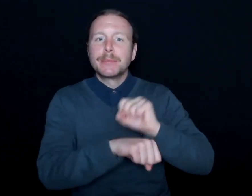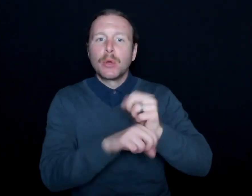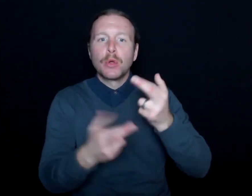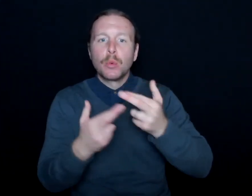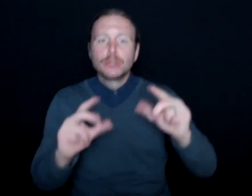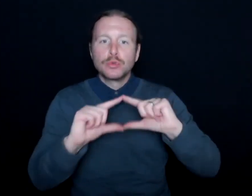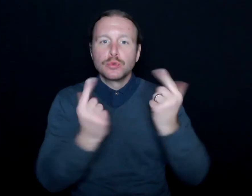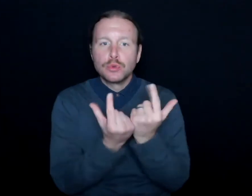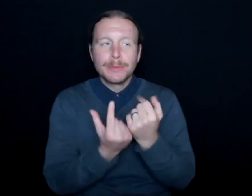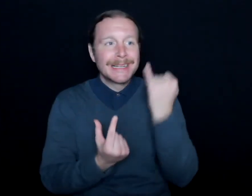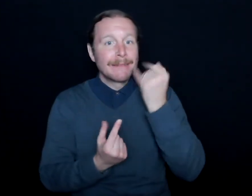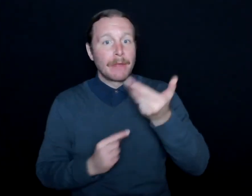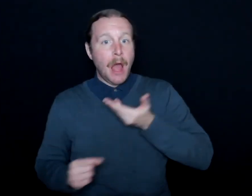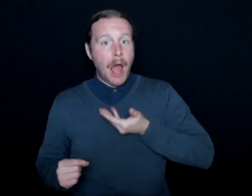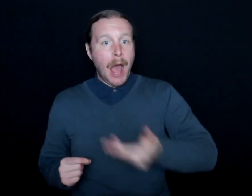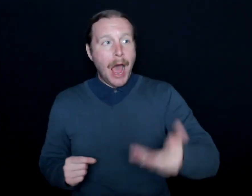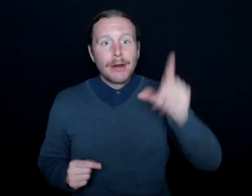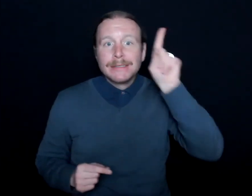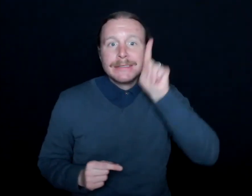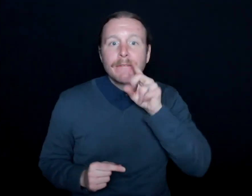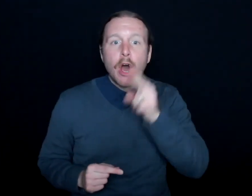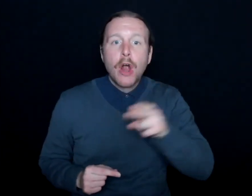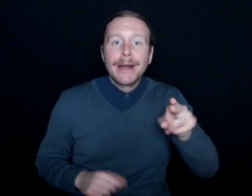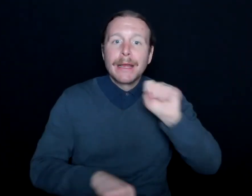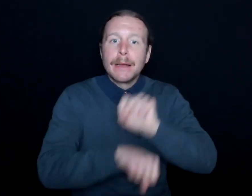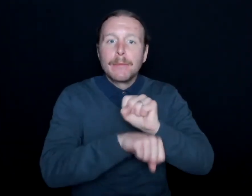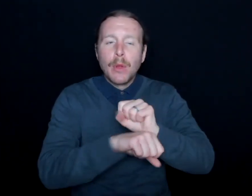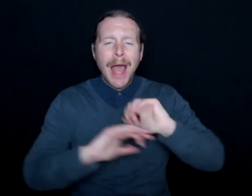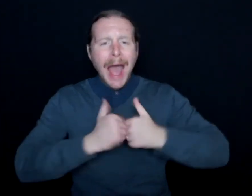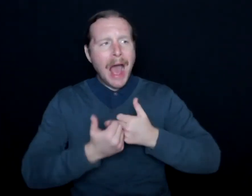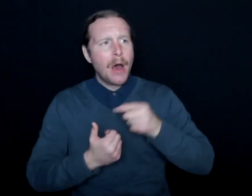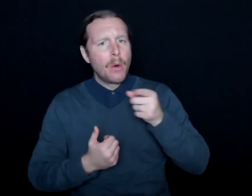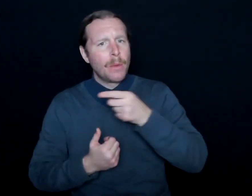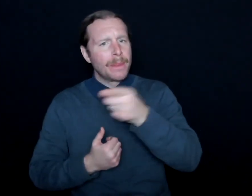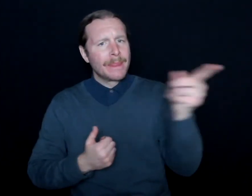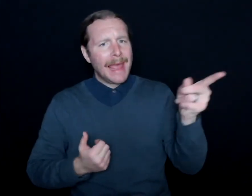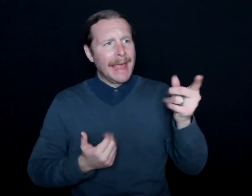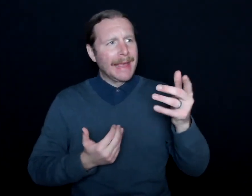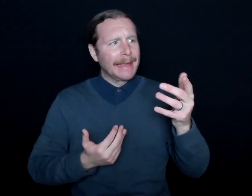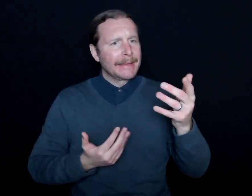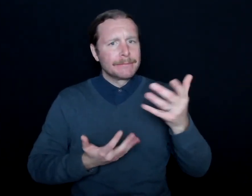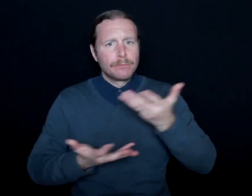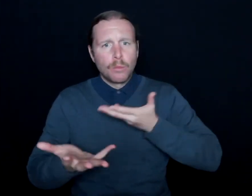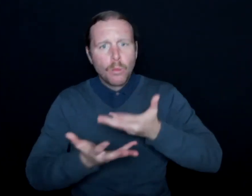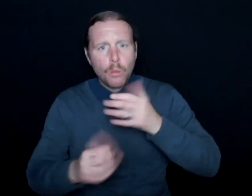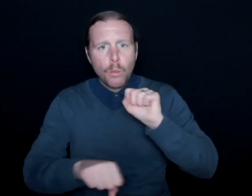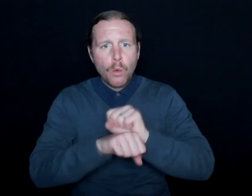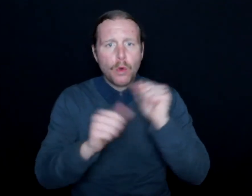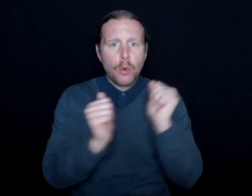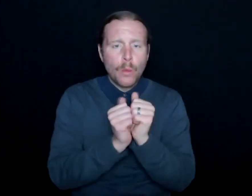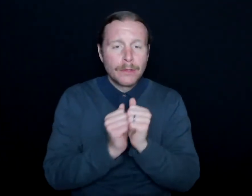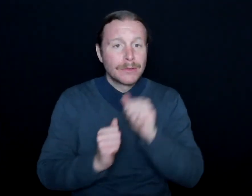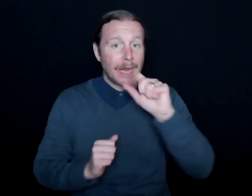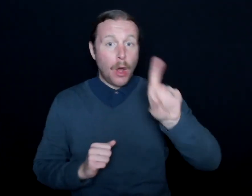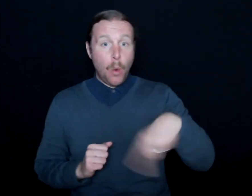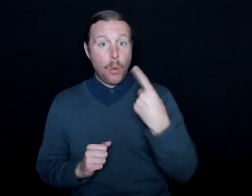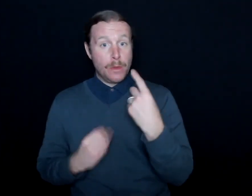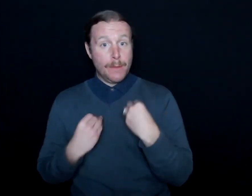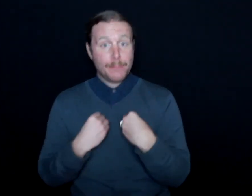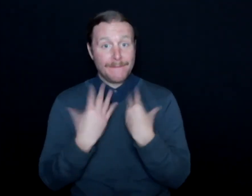if they were to hire deaf or hard of hearing employees, how would that look like? So not only is it providing interpreting